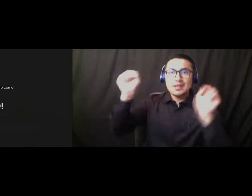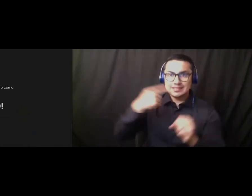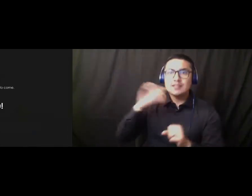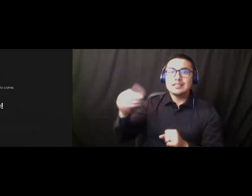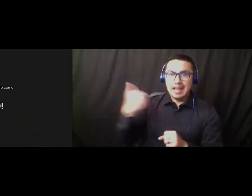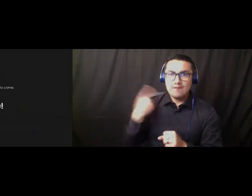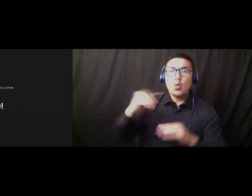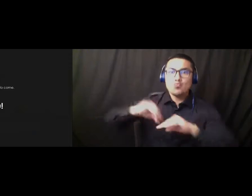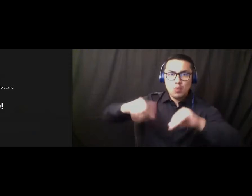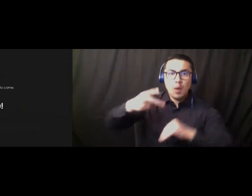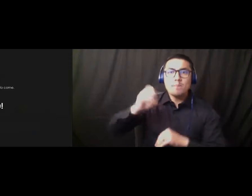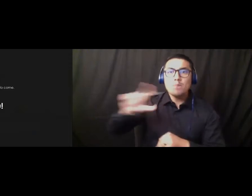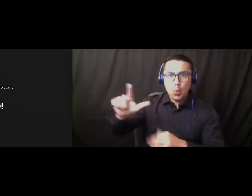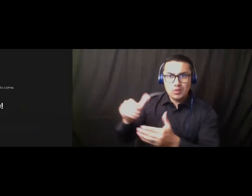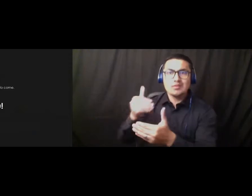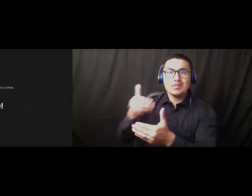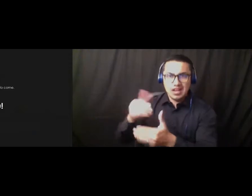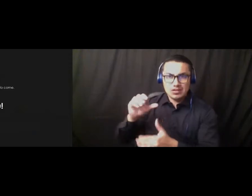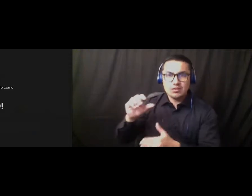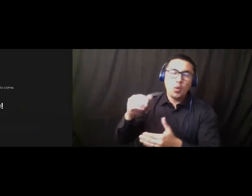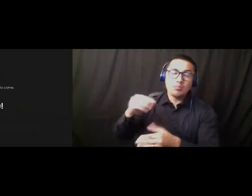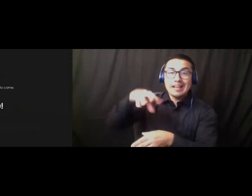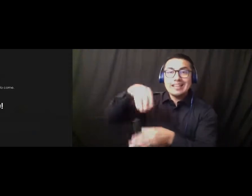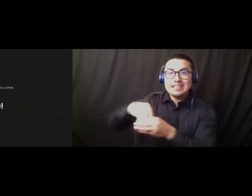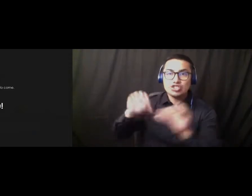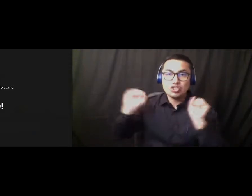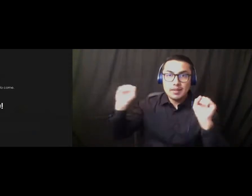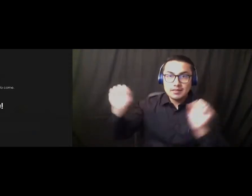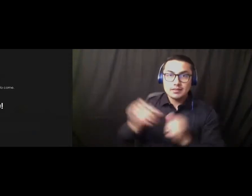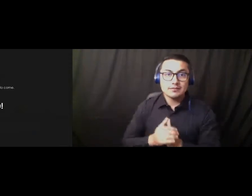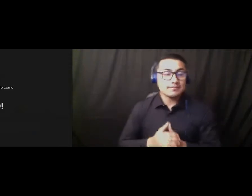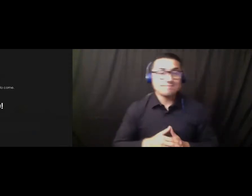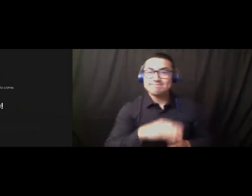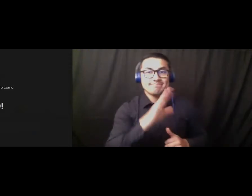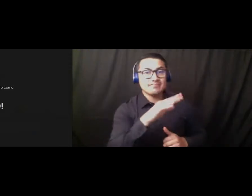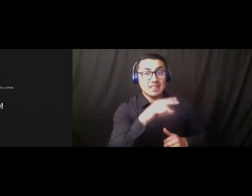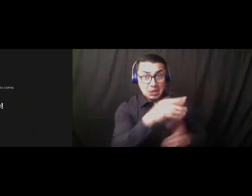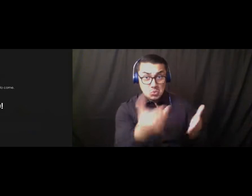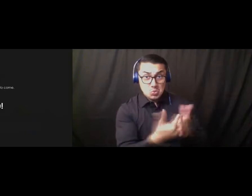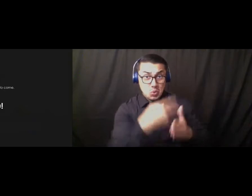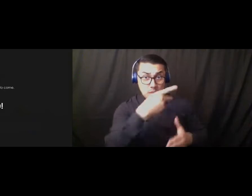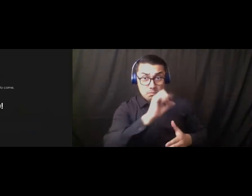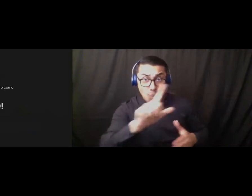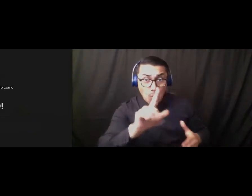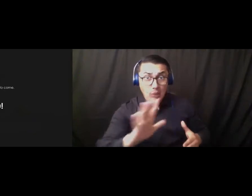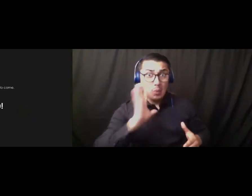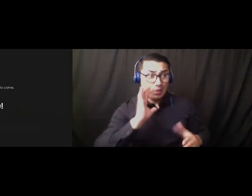this new uh, swimming pool gonna be Olympic size? We are not we are not putting a new pool in, we are eliminating the pool